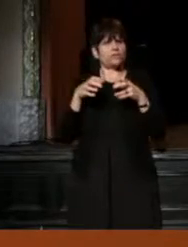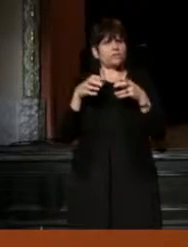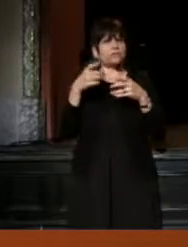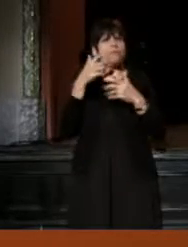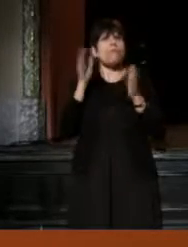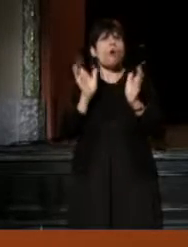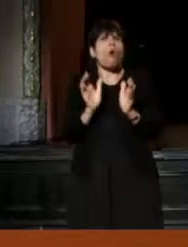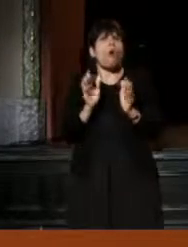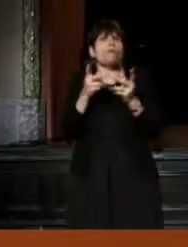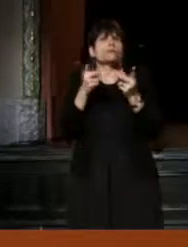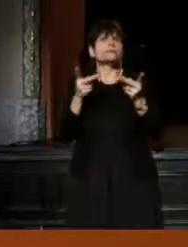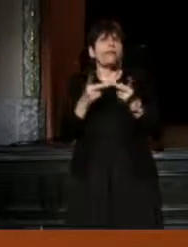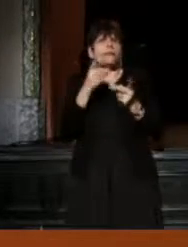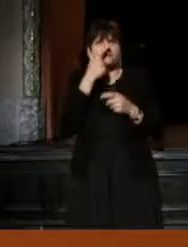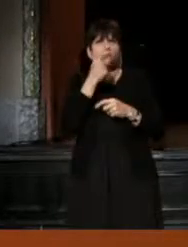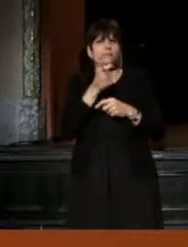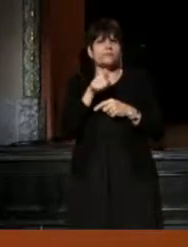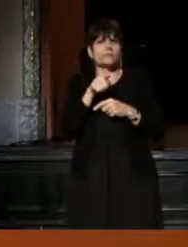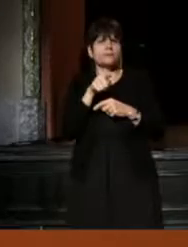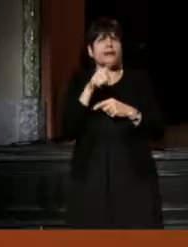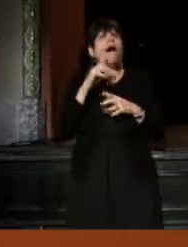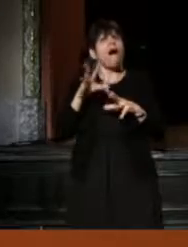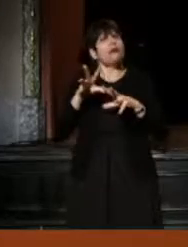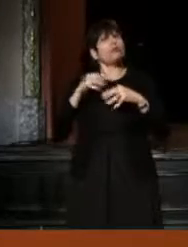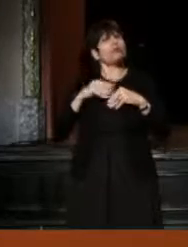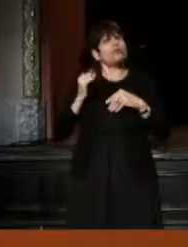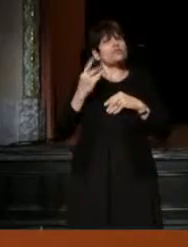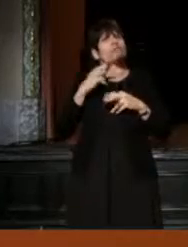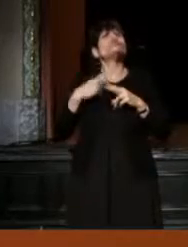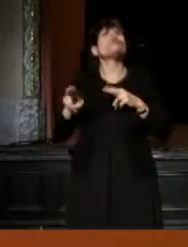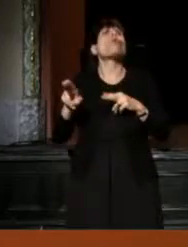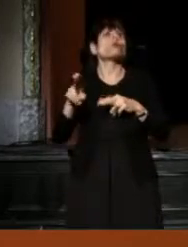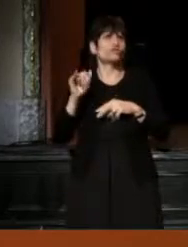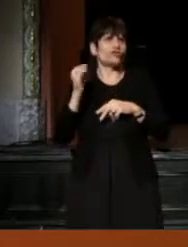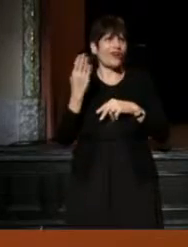so I took the job thinking it was a short job.